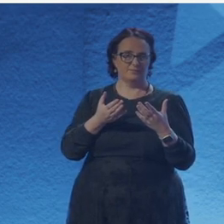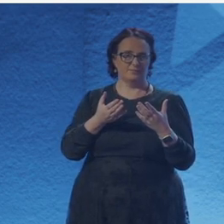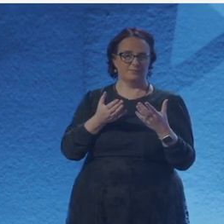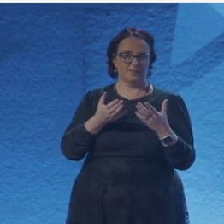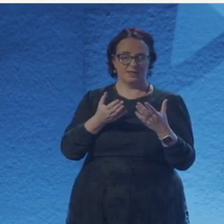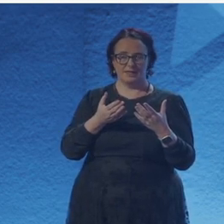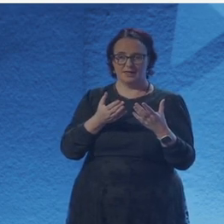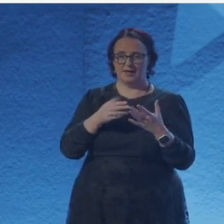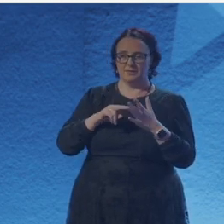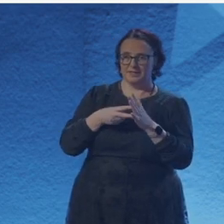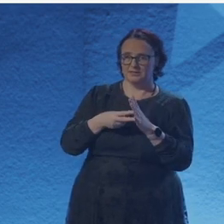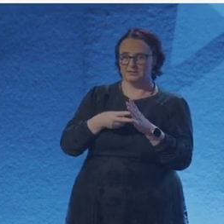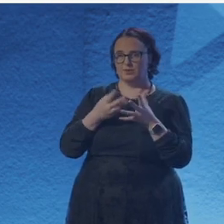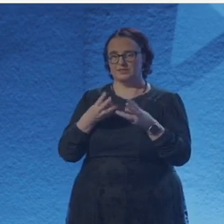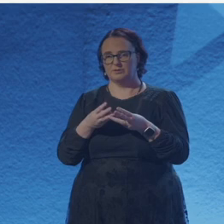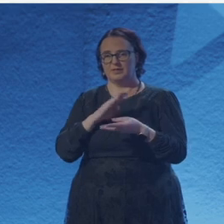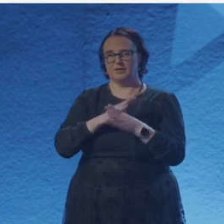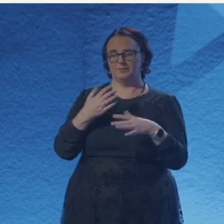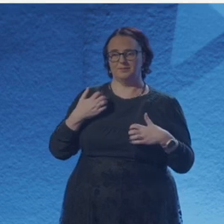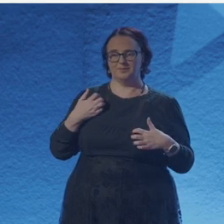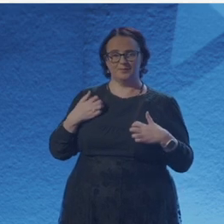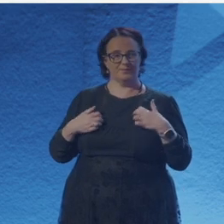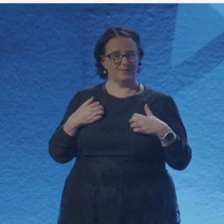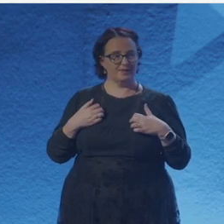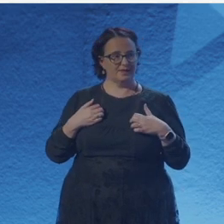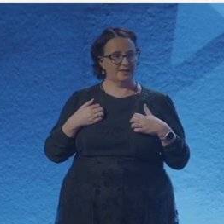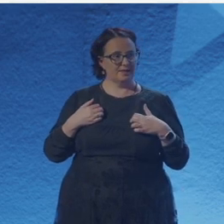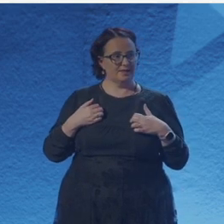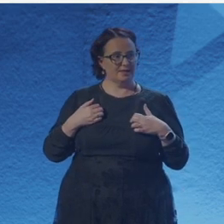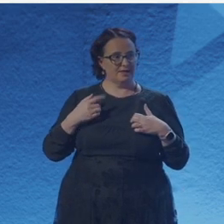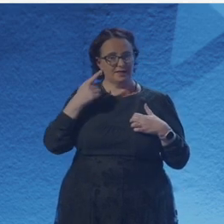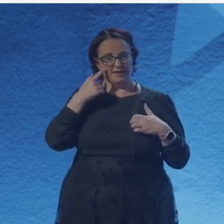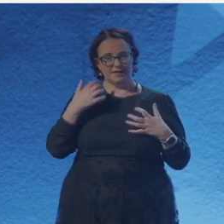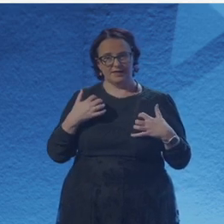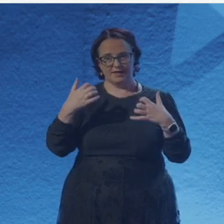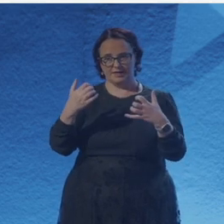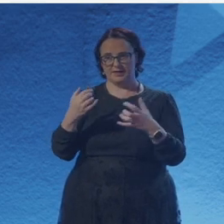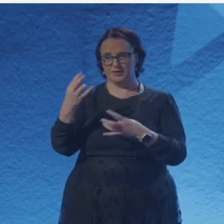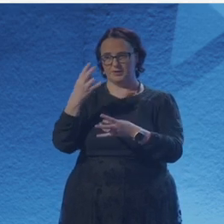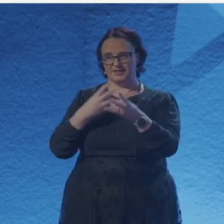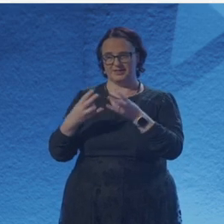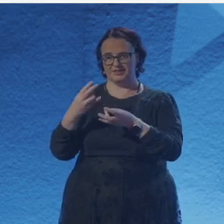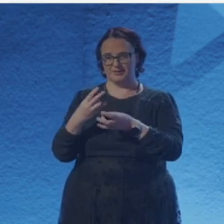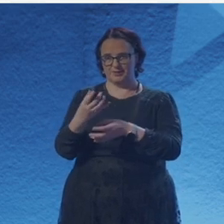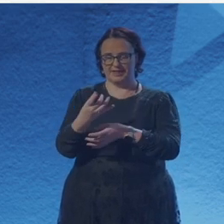Well, maybe, maybe I go back to what I started, said at the start, which was I ended up in poetry